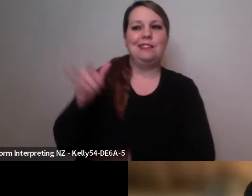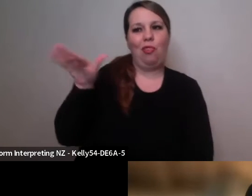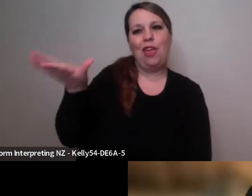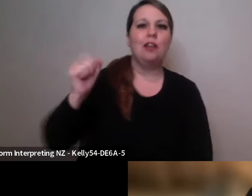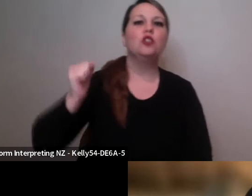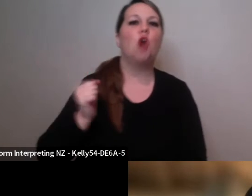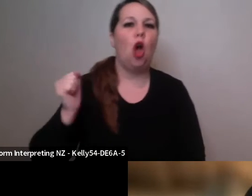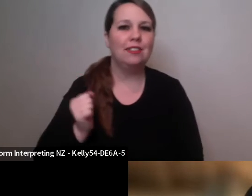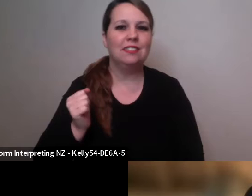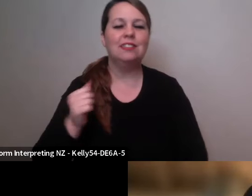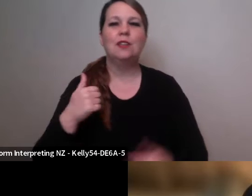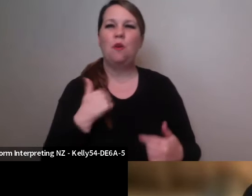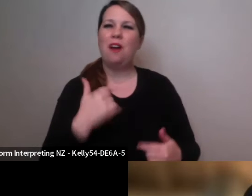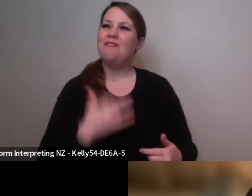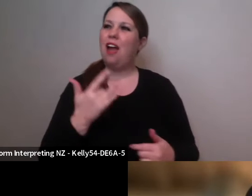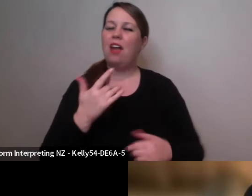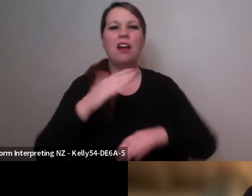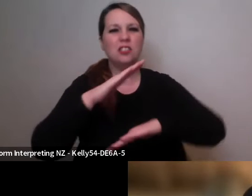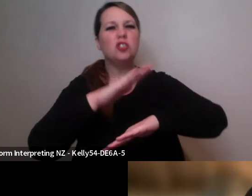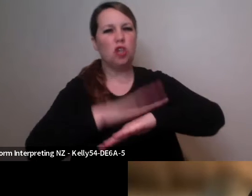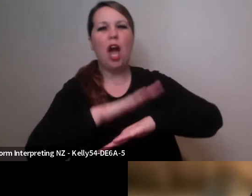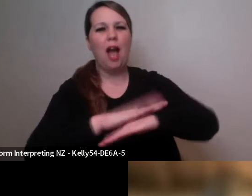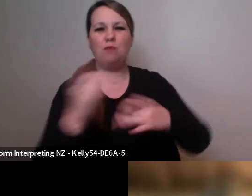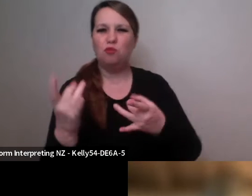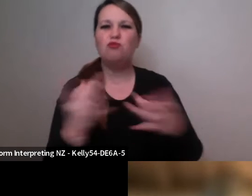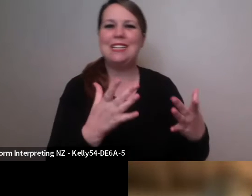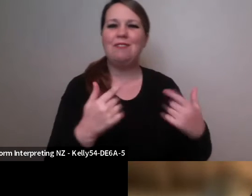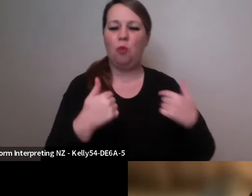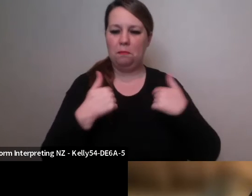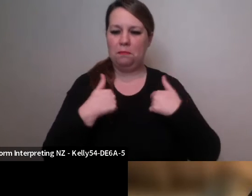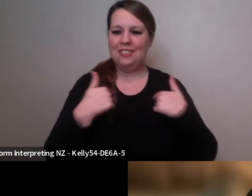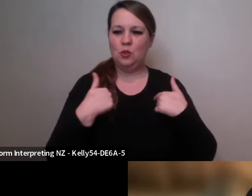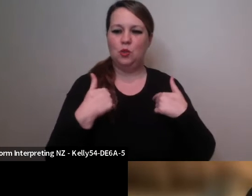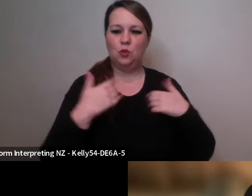got to the point where it was time for me to focus my career back on the work that I wanted